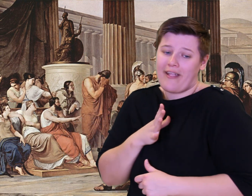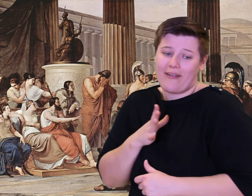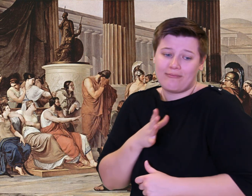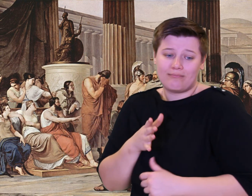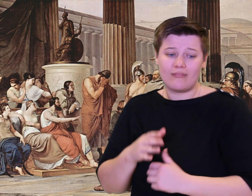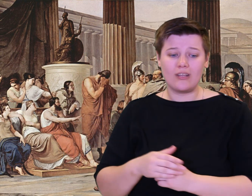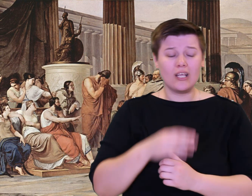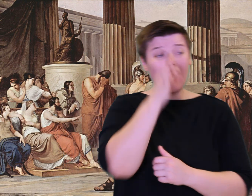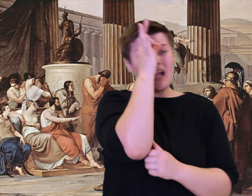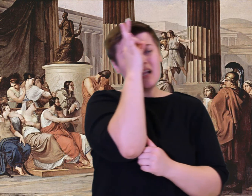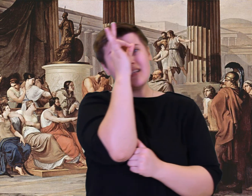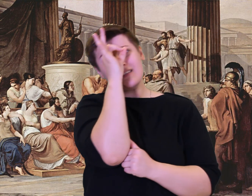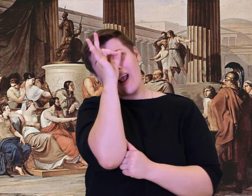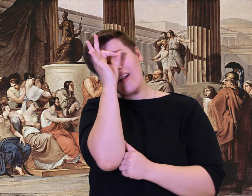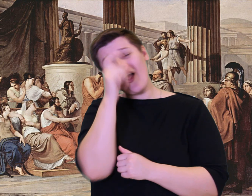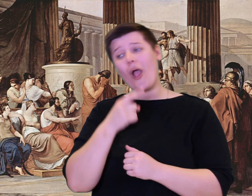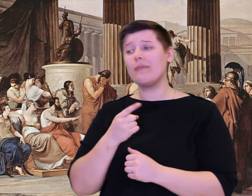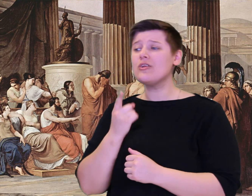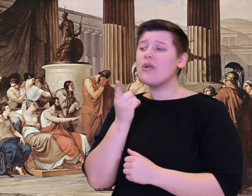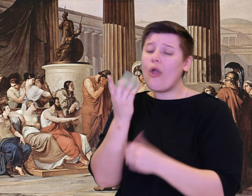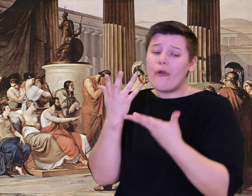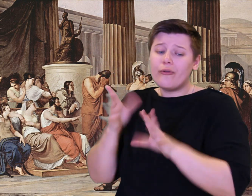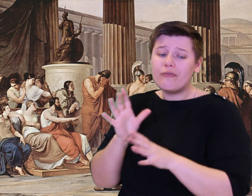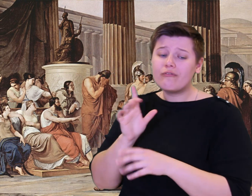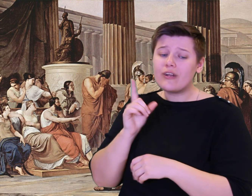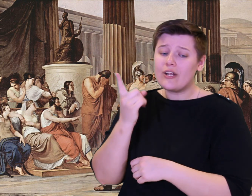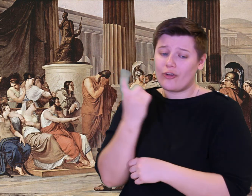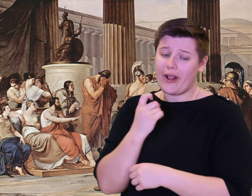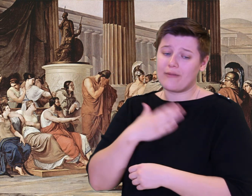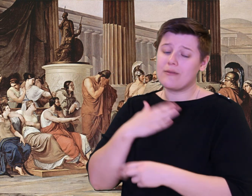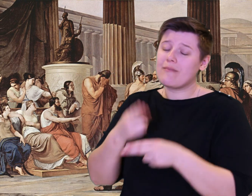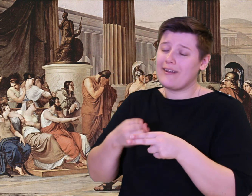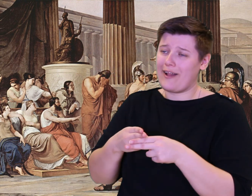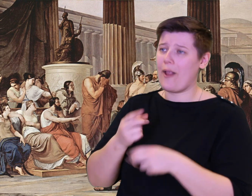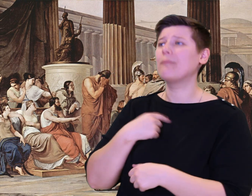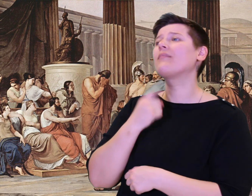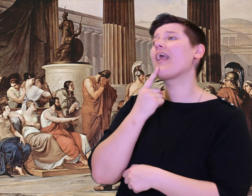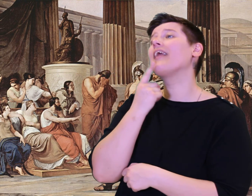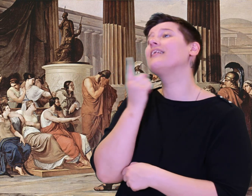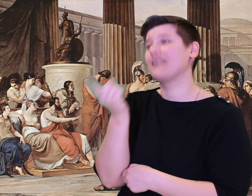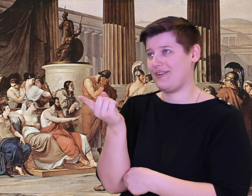With the wine gone to his head, I told him in all politeness,